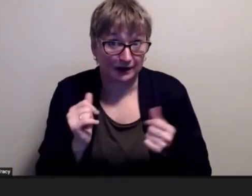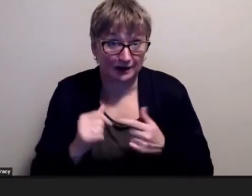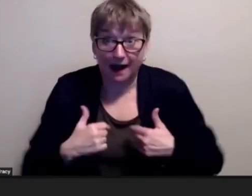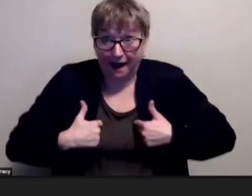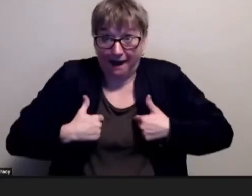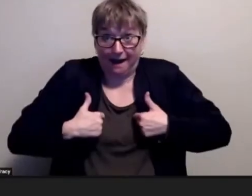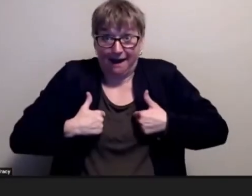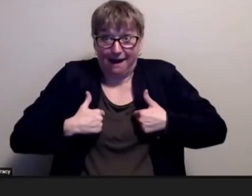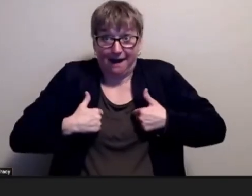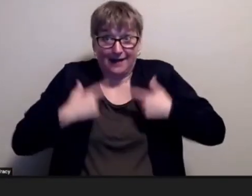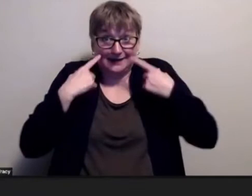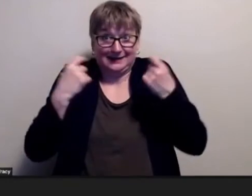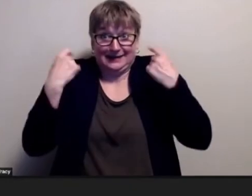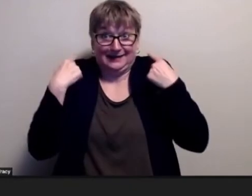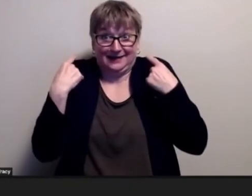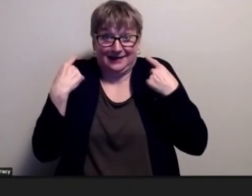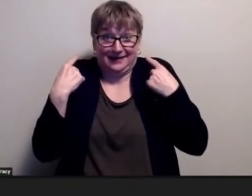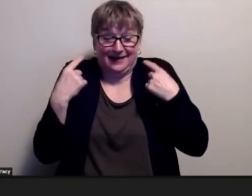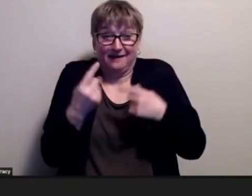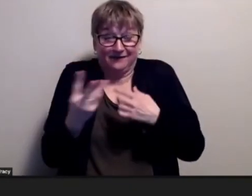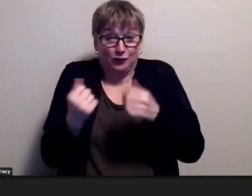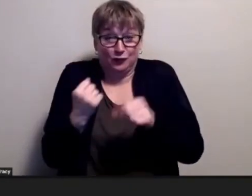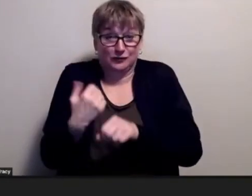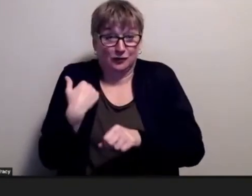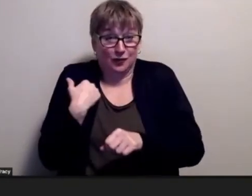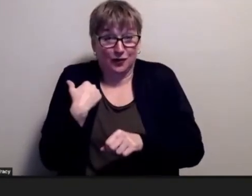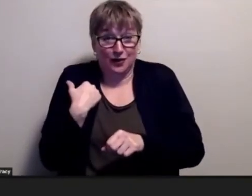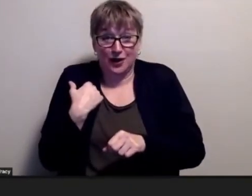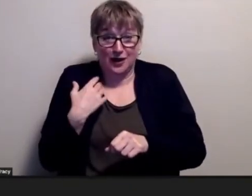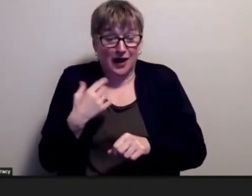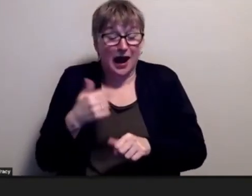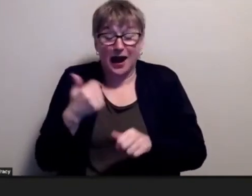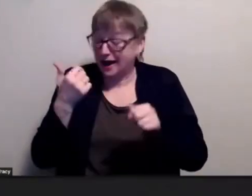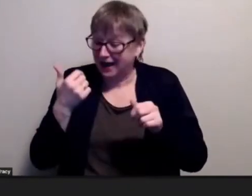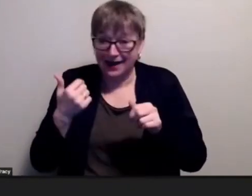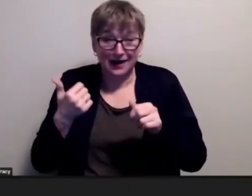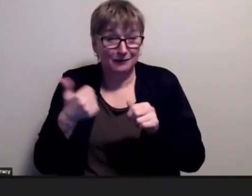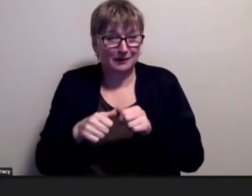until a few years ago and i i remember picking holding my phone and watched